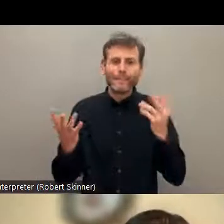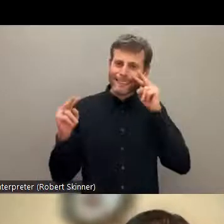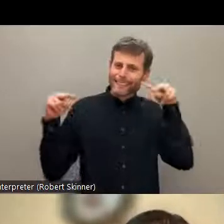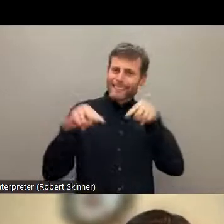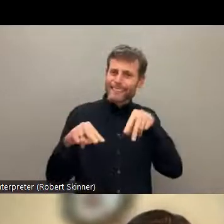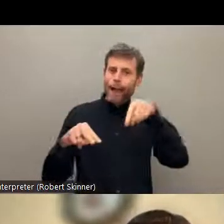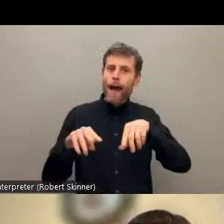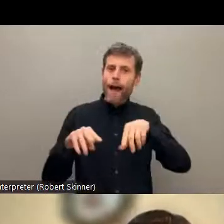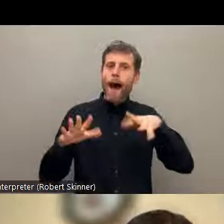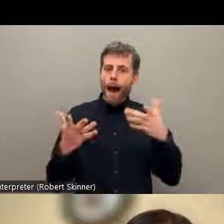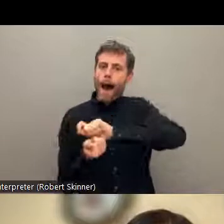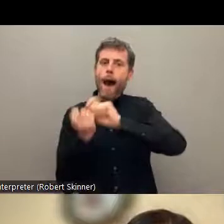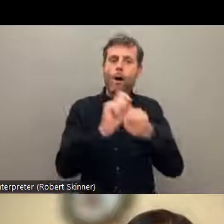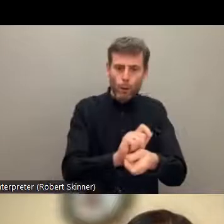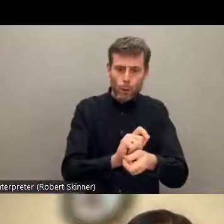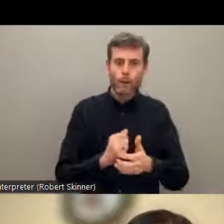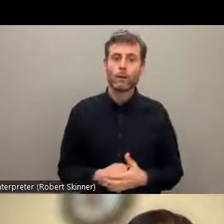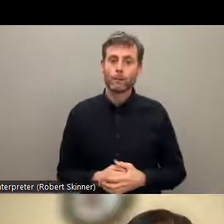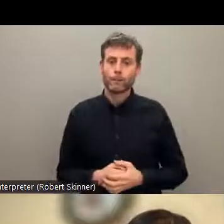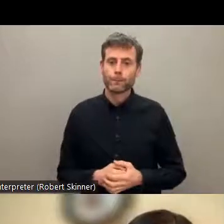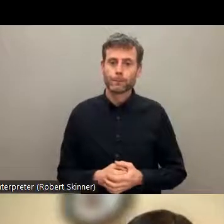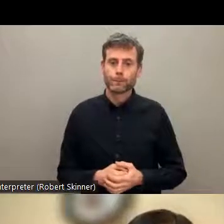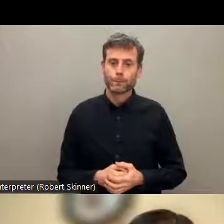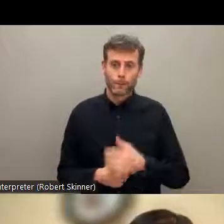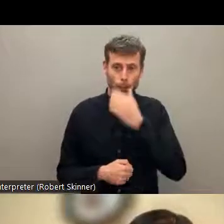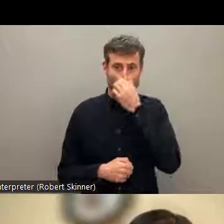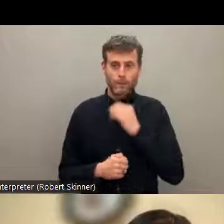are 28 million indigenous women with disabilities and 54 million